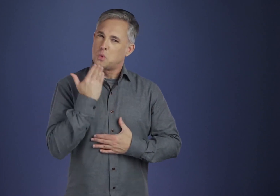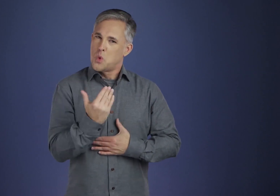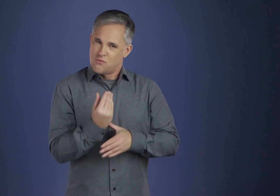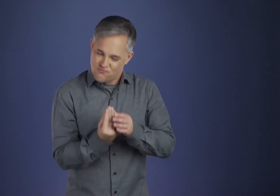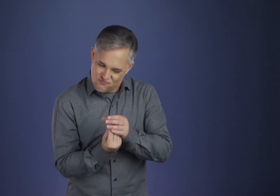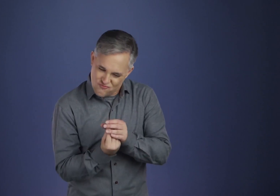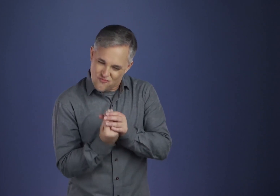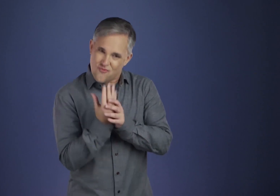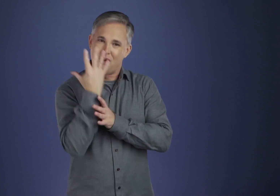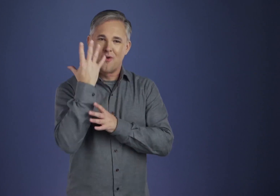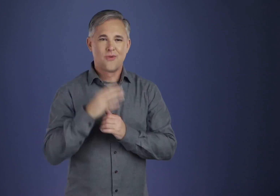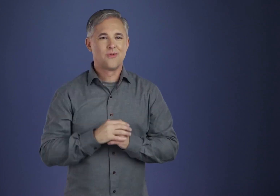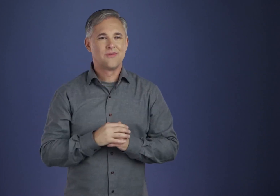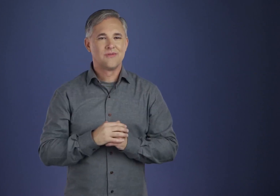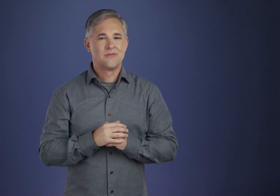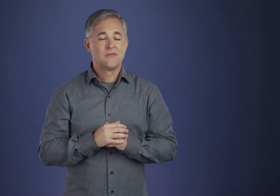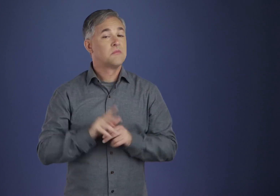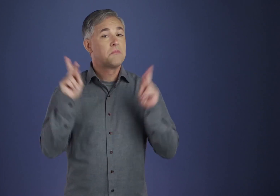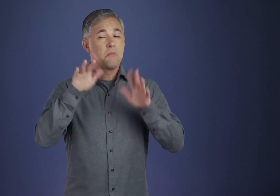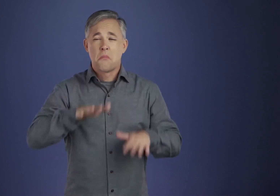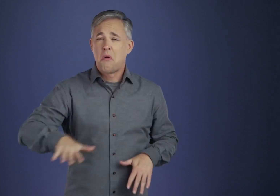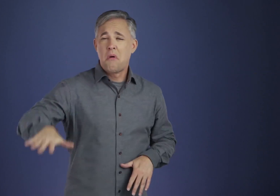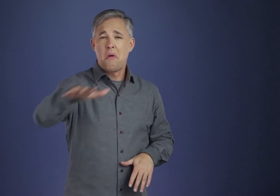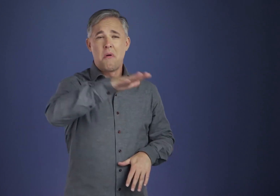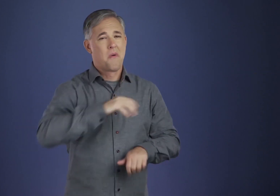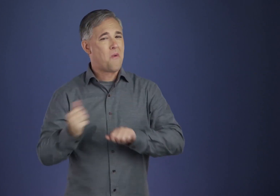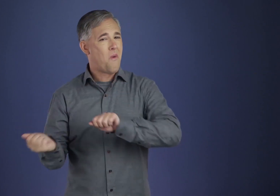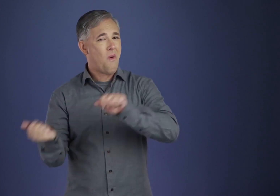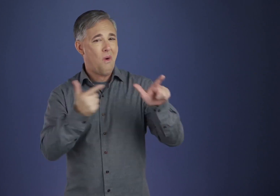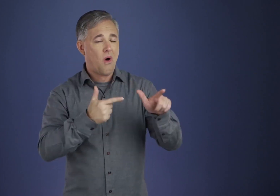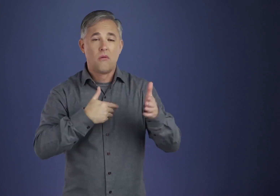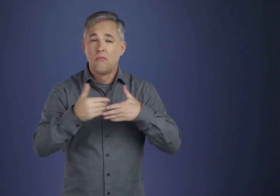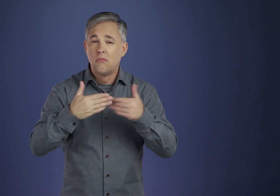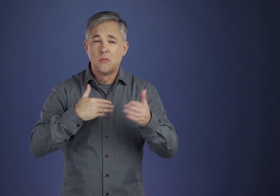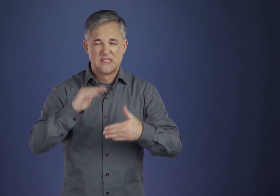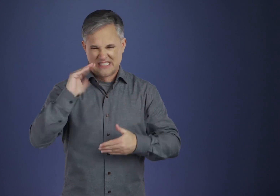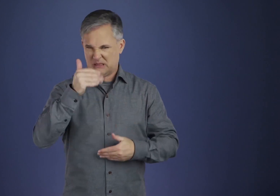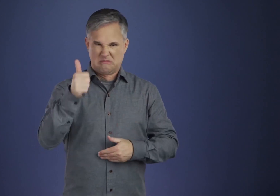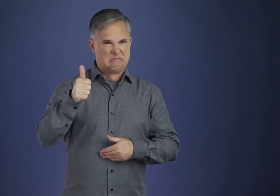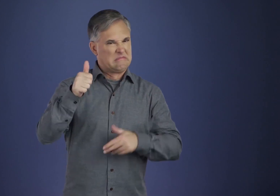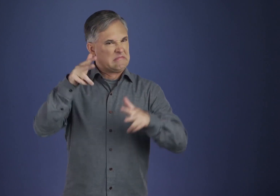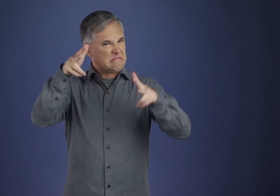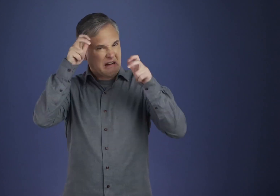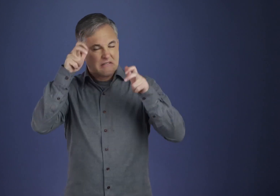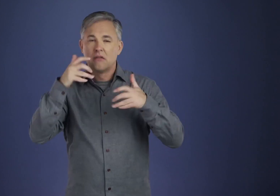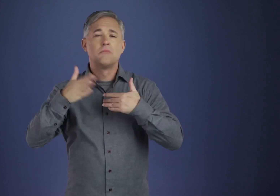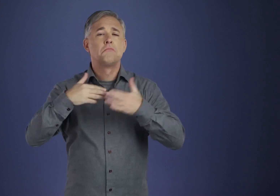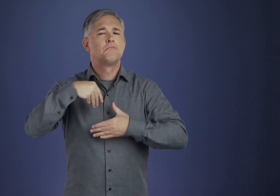We will want the good that is in us all, even in the worst of us, to flower and to grow.